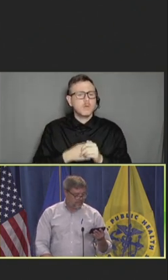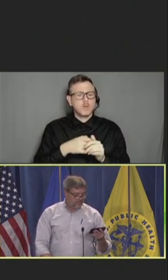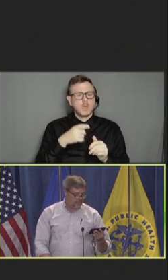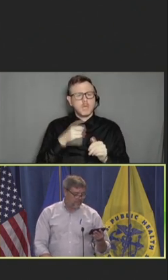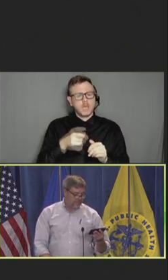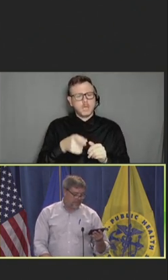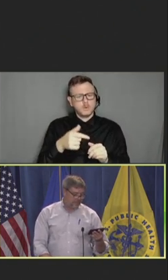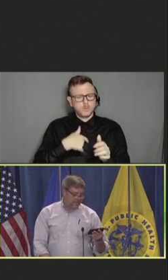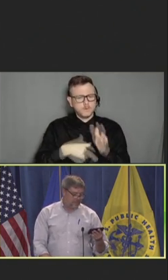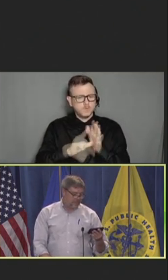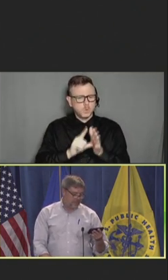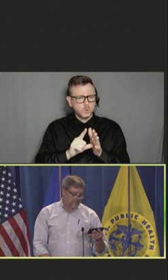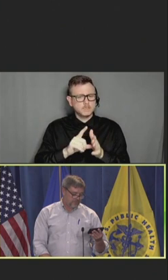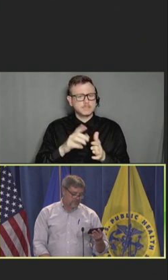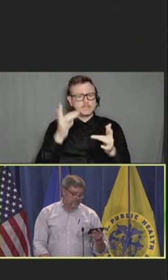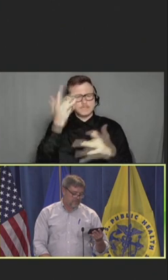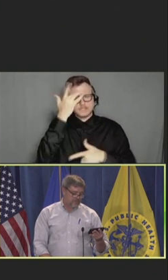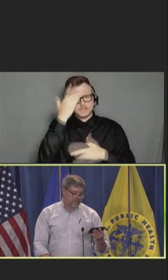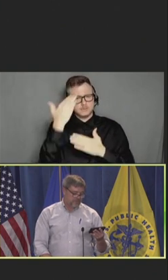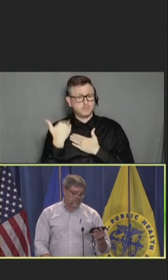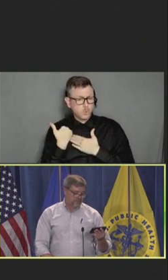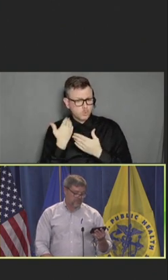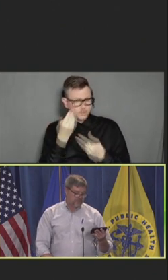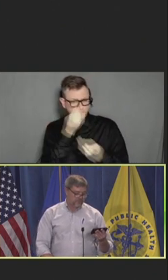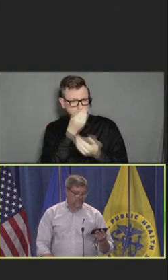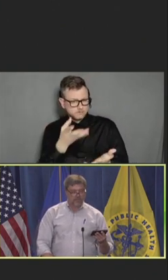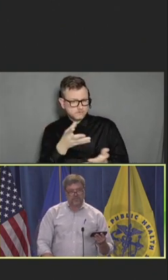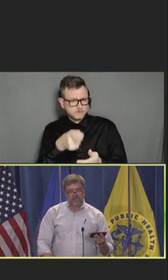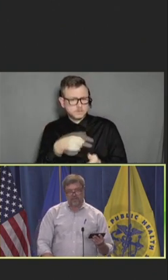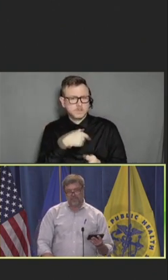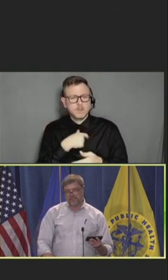We've "engaged in thoughtful discussions around charge elements."